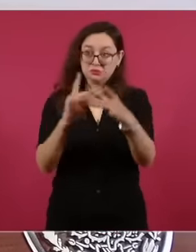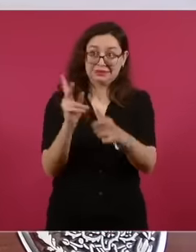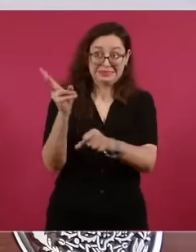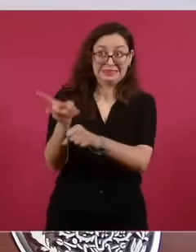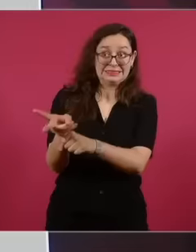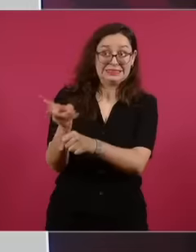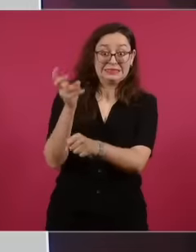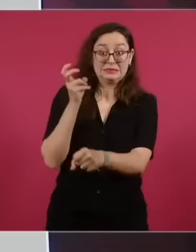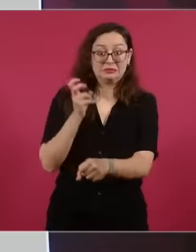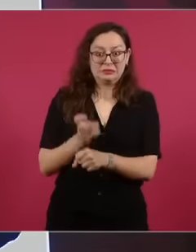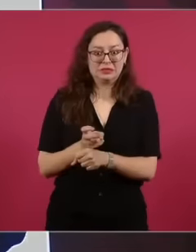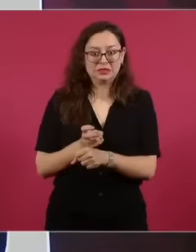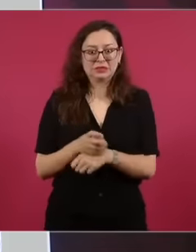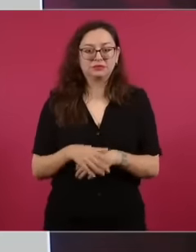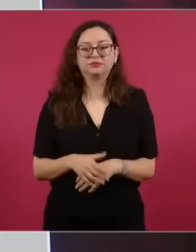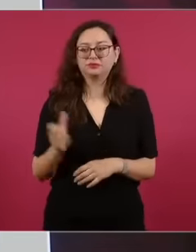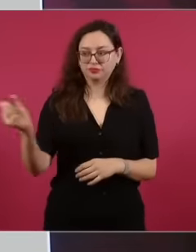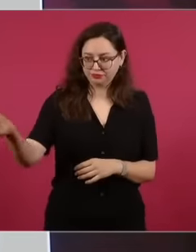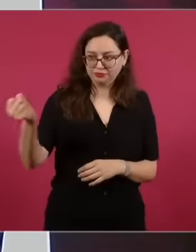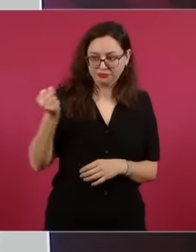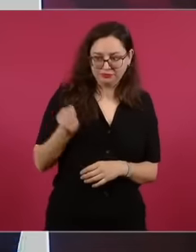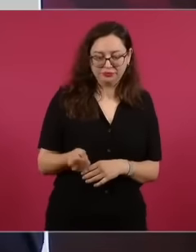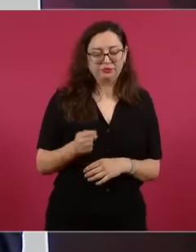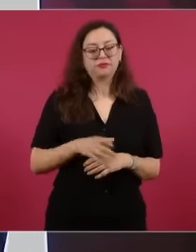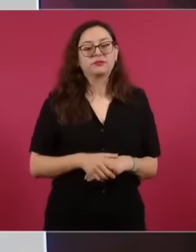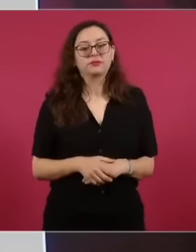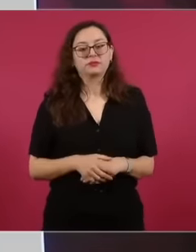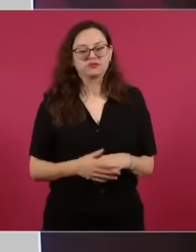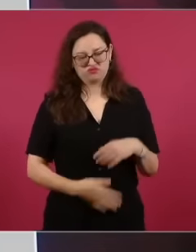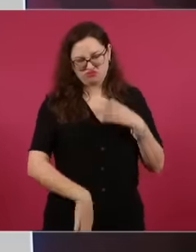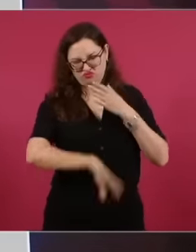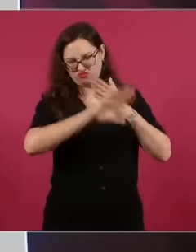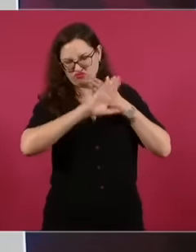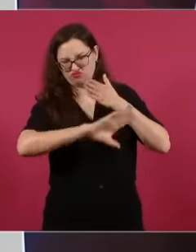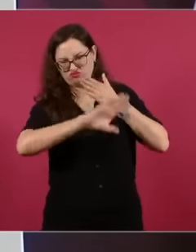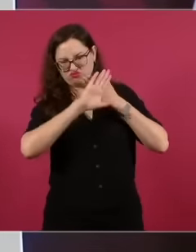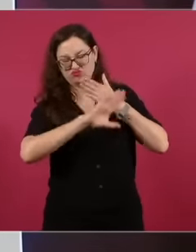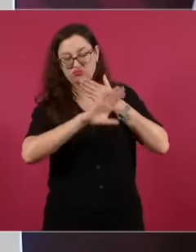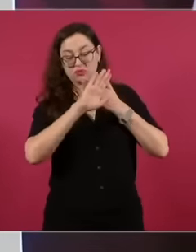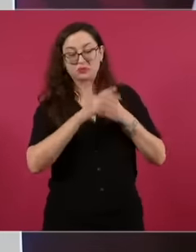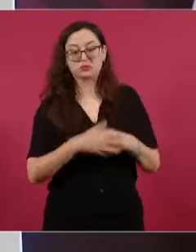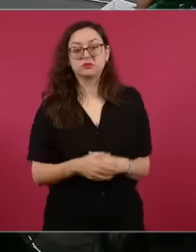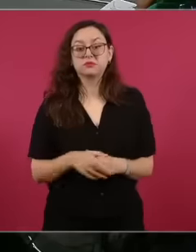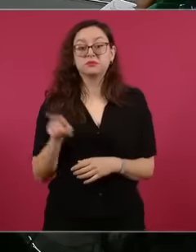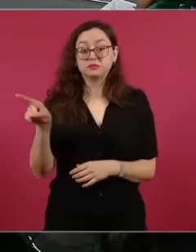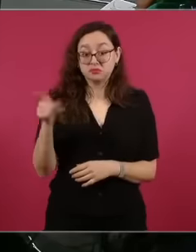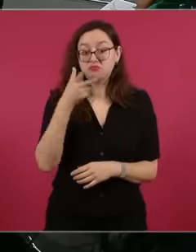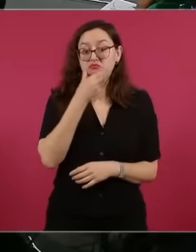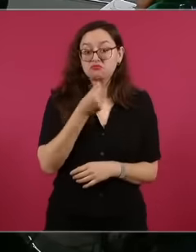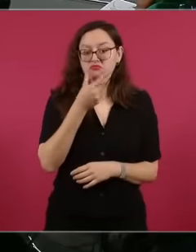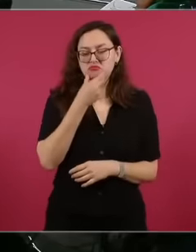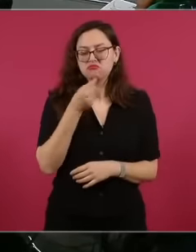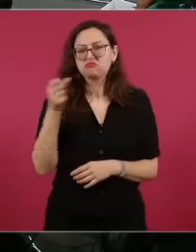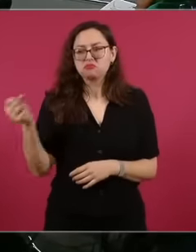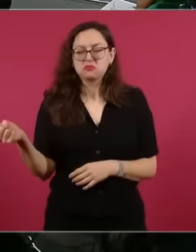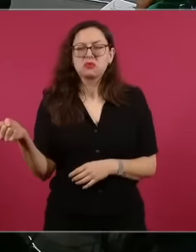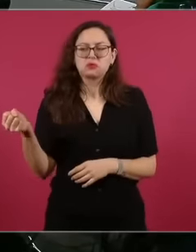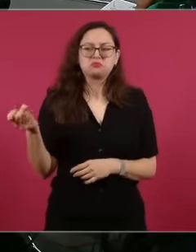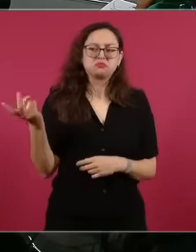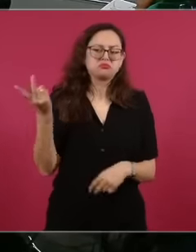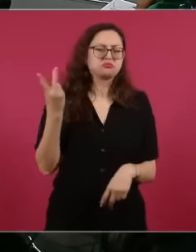reaffirm against us and this Sensato man comes who I don't